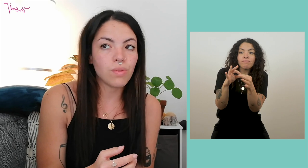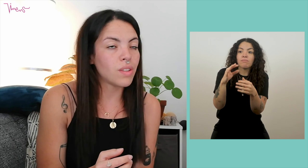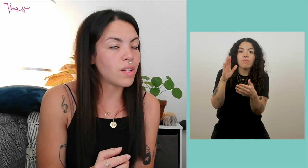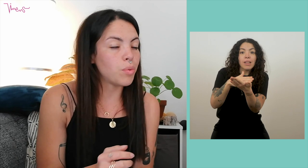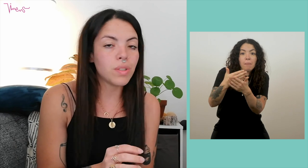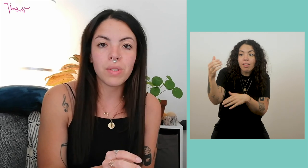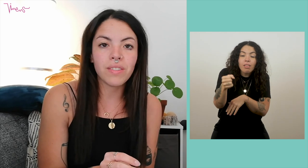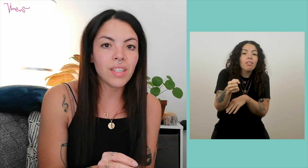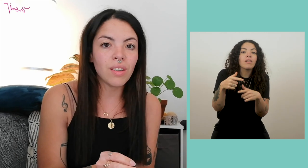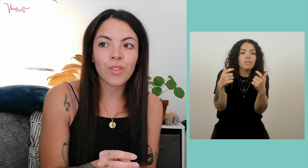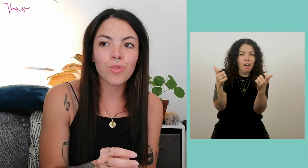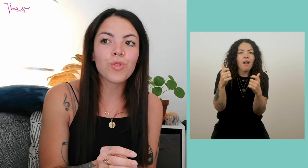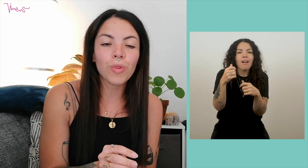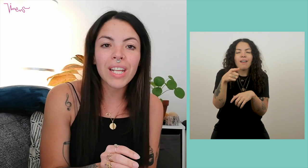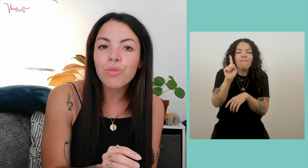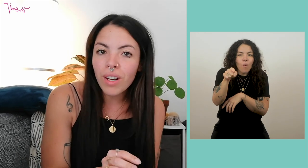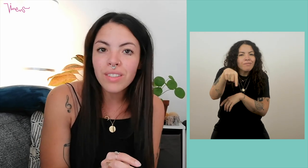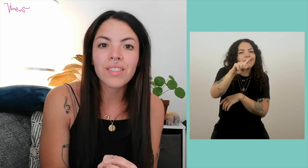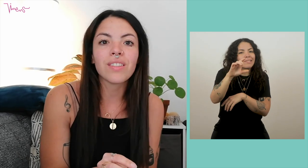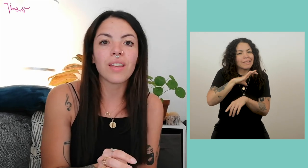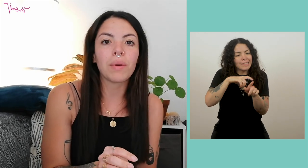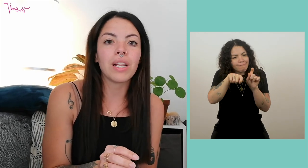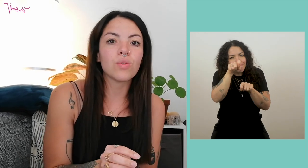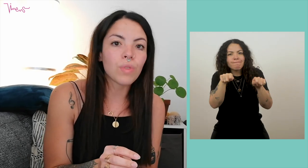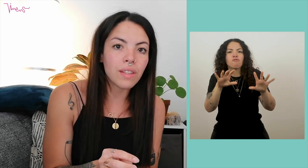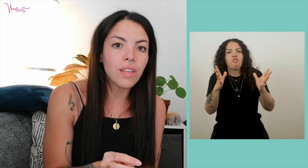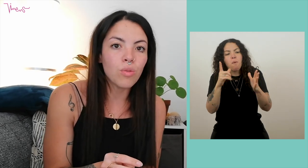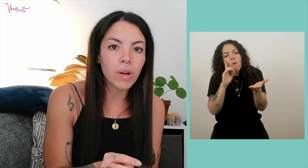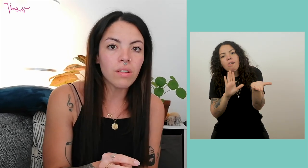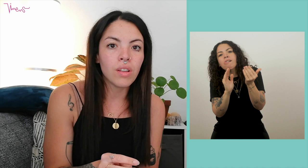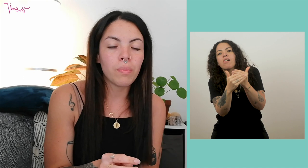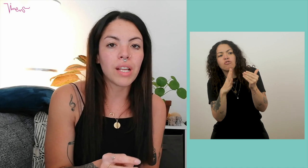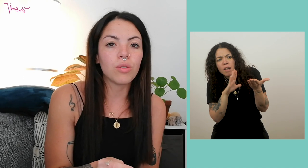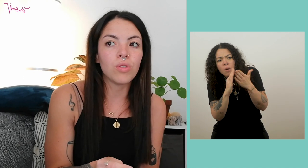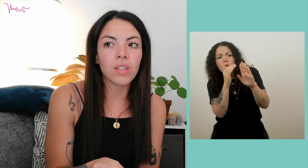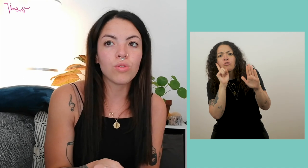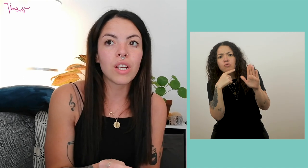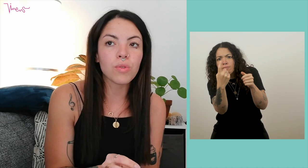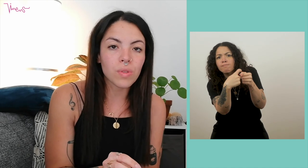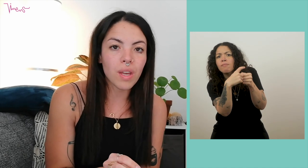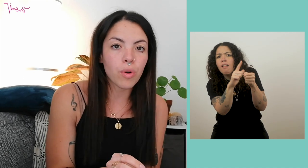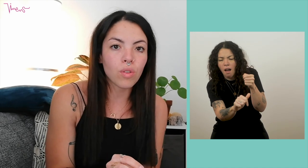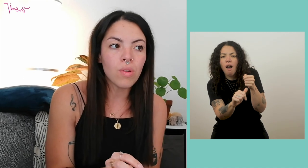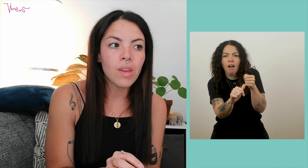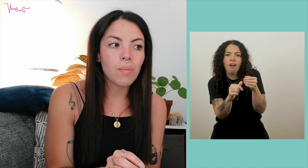if you have the possibility of going to see if these interpreters are validated or not by the cultural community, I think it is important.